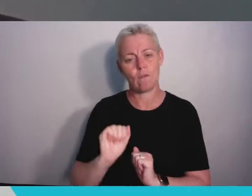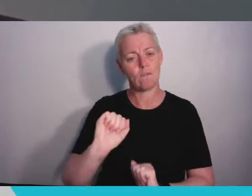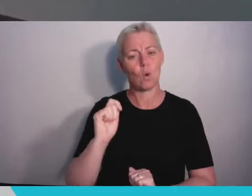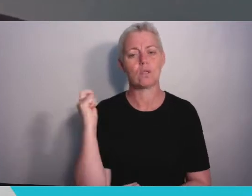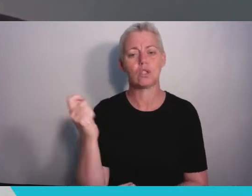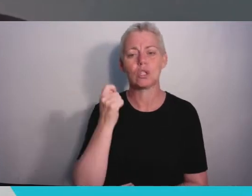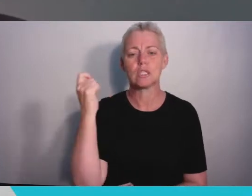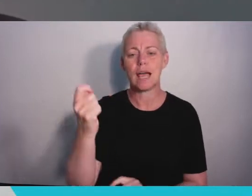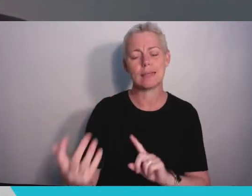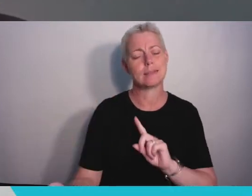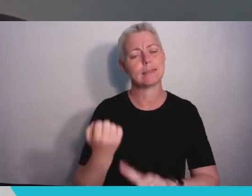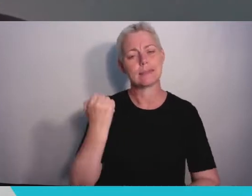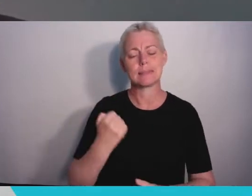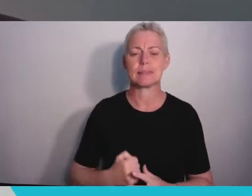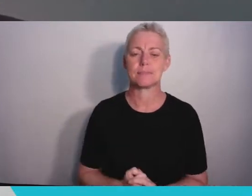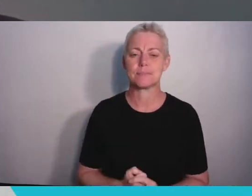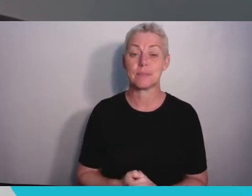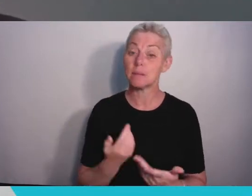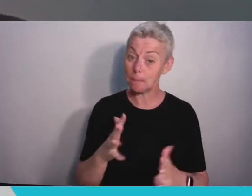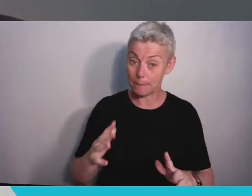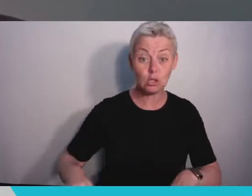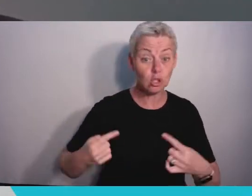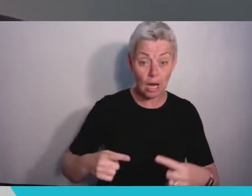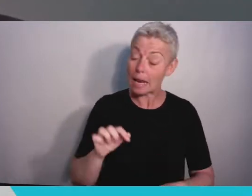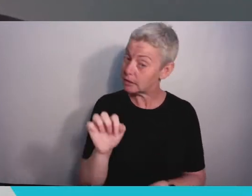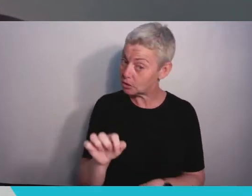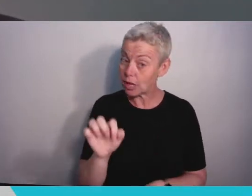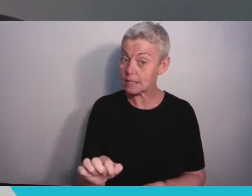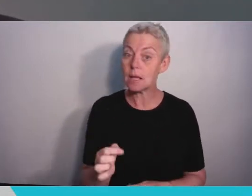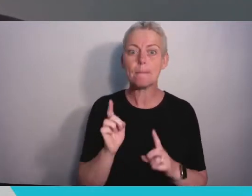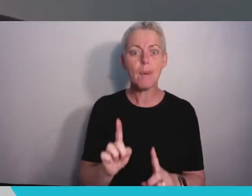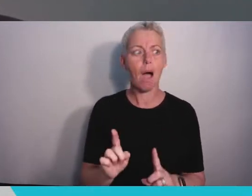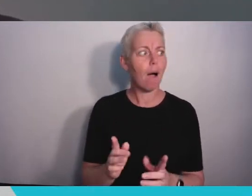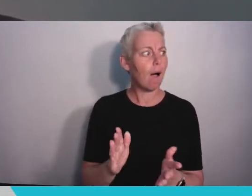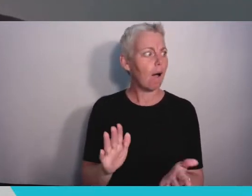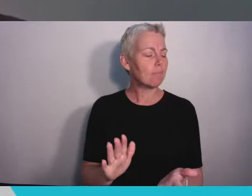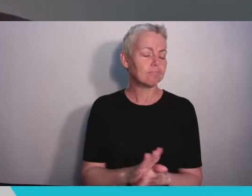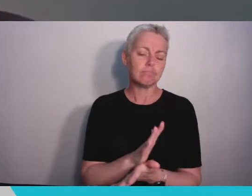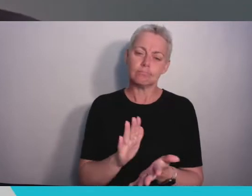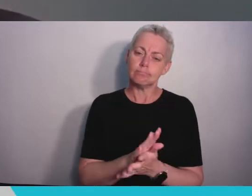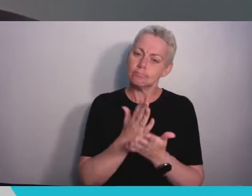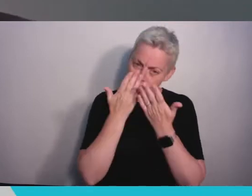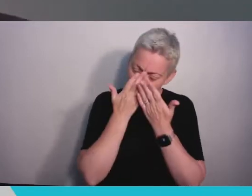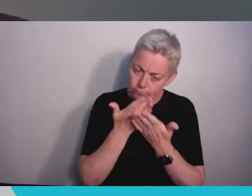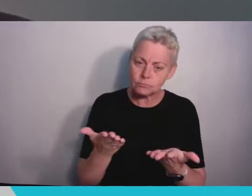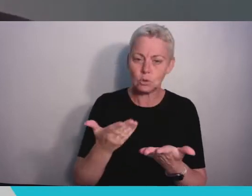it's been a real privilege for us to have been part of that journey. I hope you found